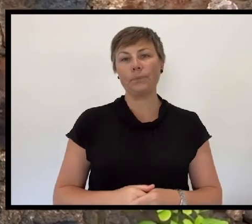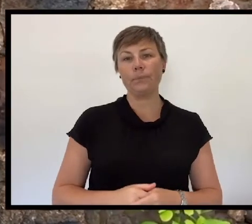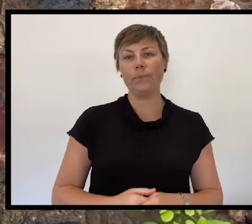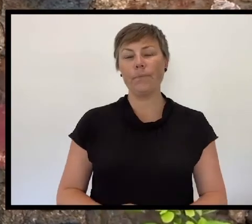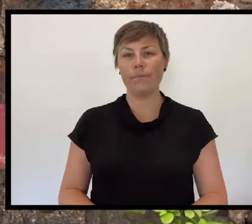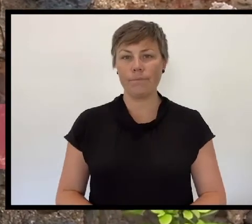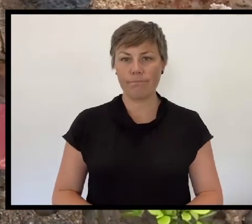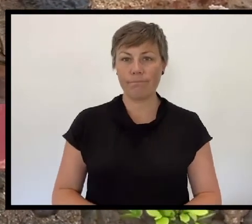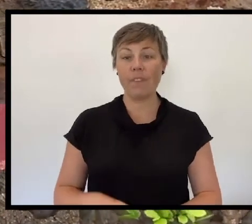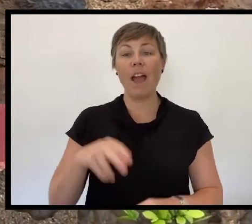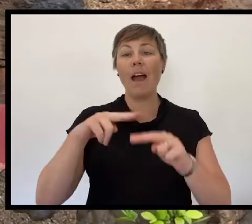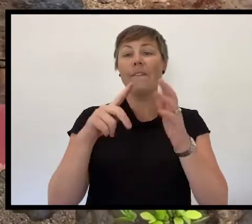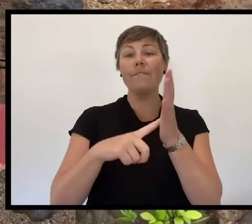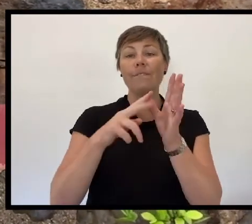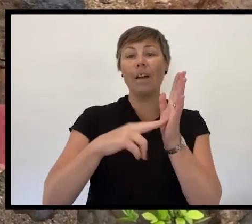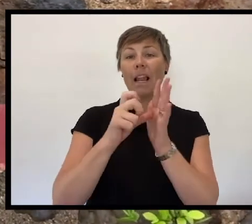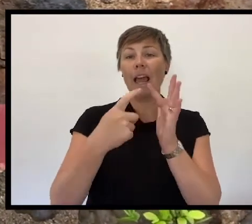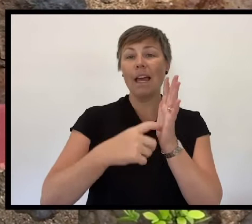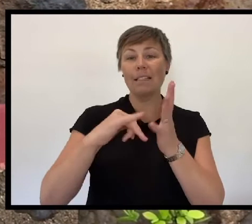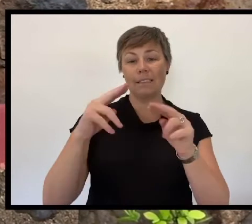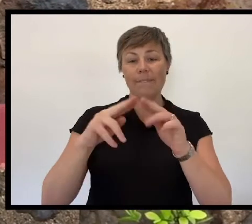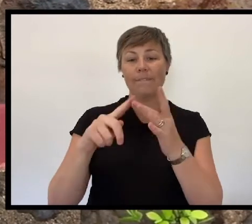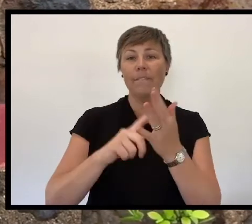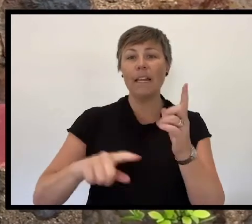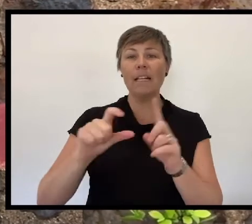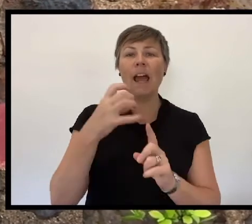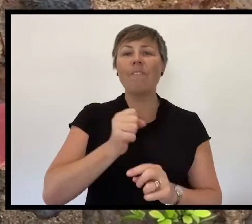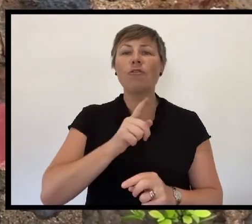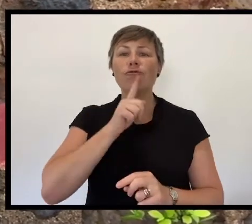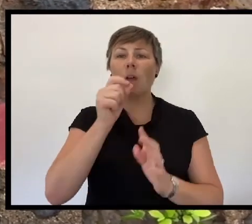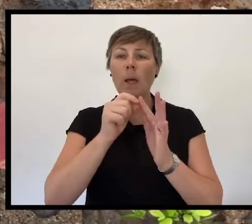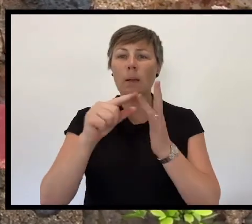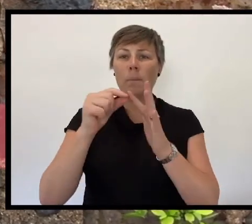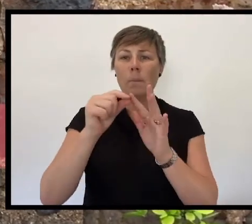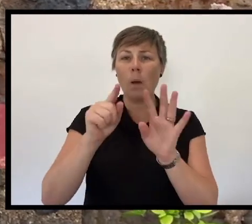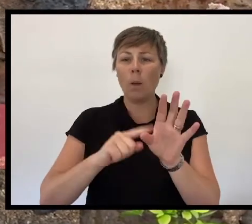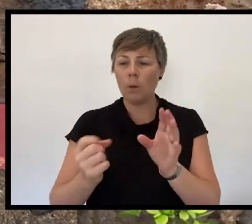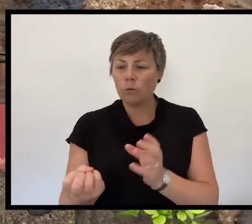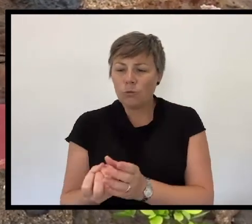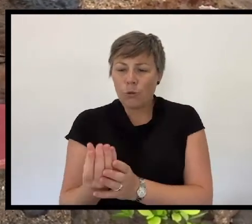In Flanders fields the poppies blow Between the crosses, row on row, That mark our place; and in the sky